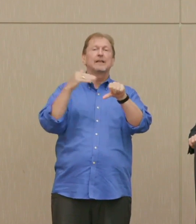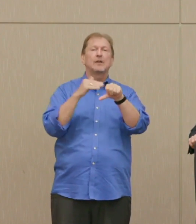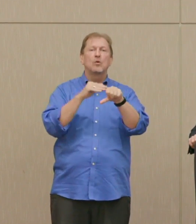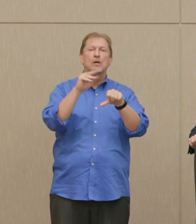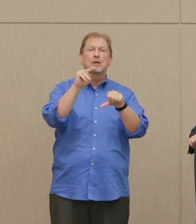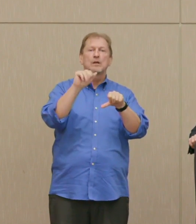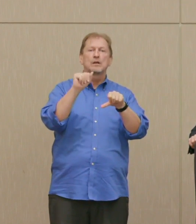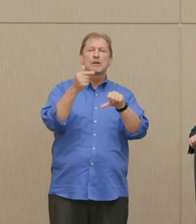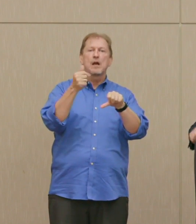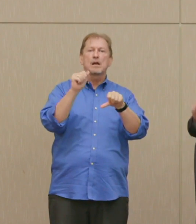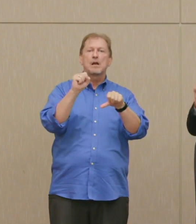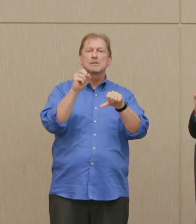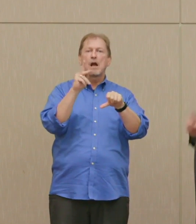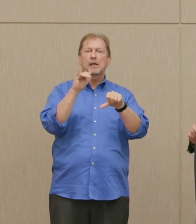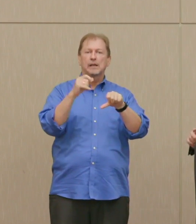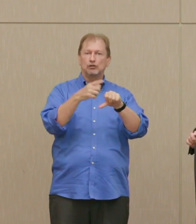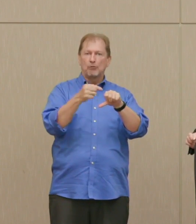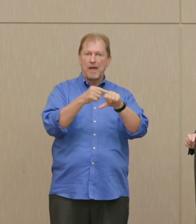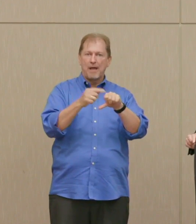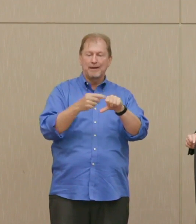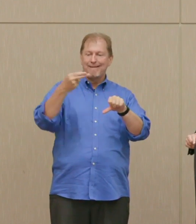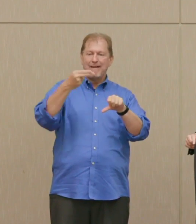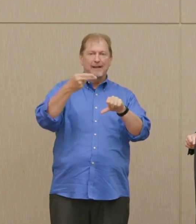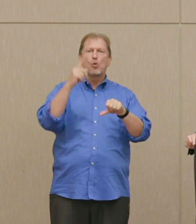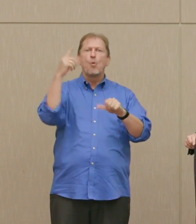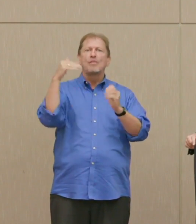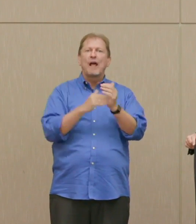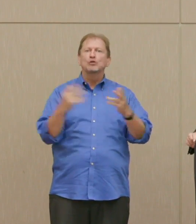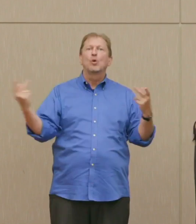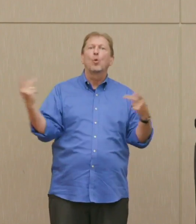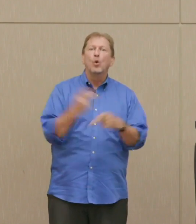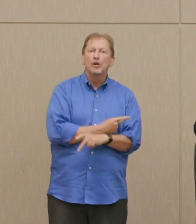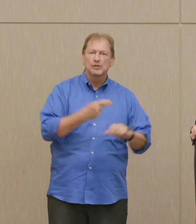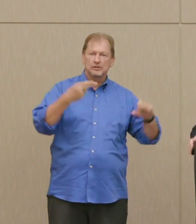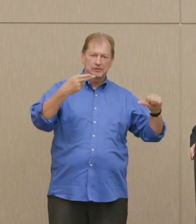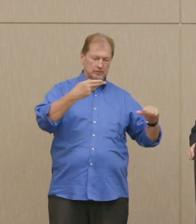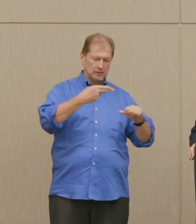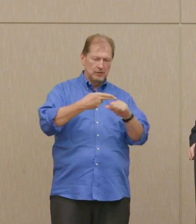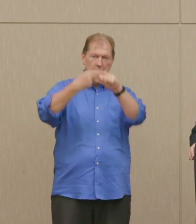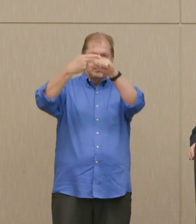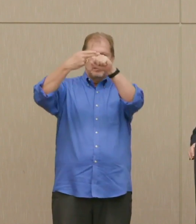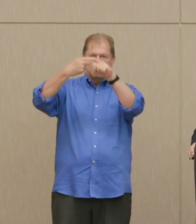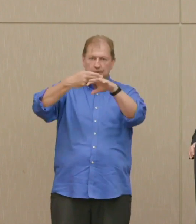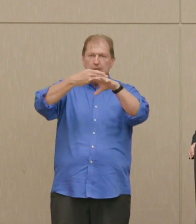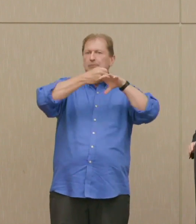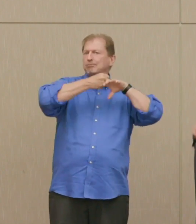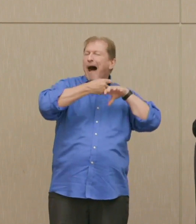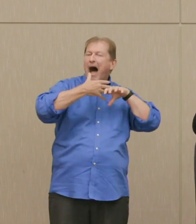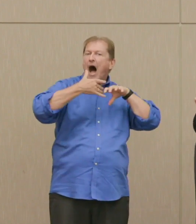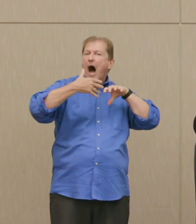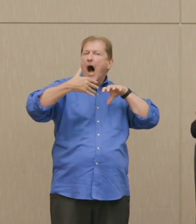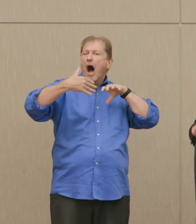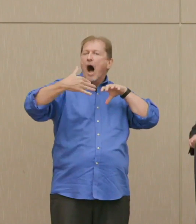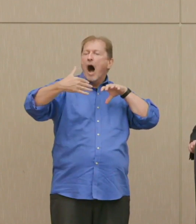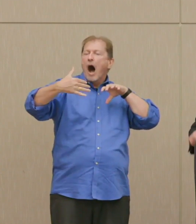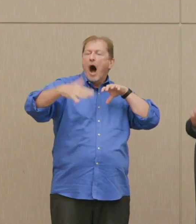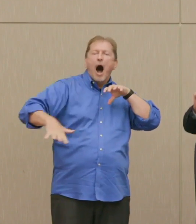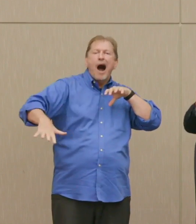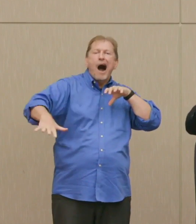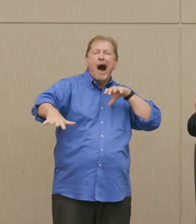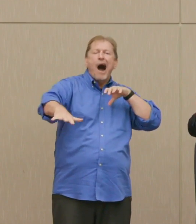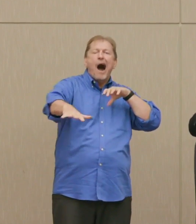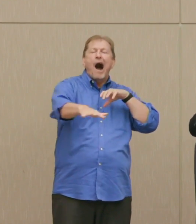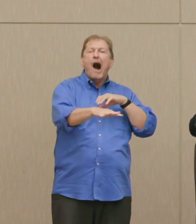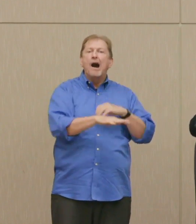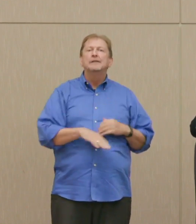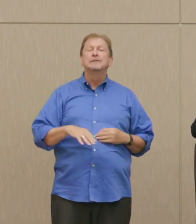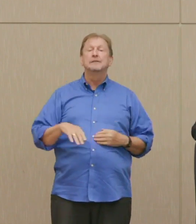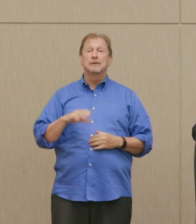Dr. Ellsberg: The first H-bomb was ... actually, the Hiroshima bomb was a little smaller.